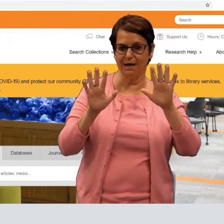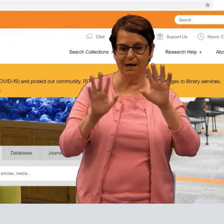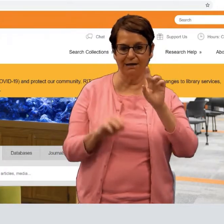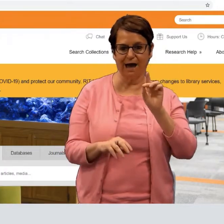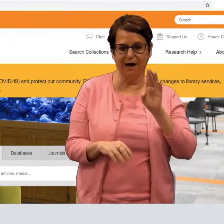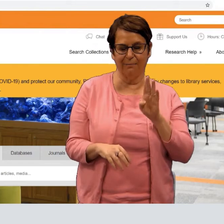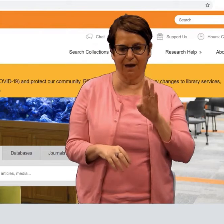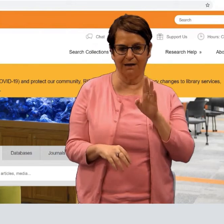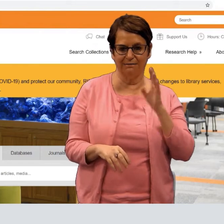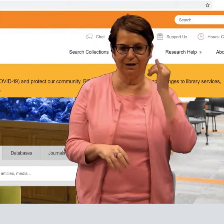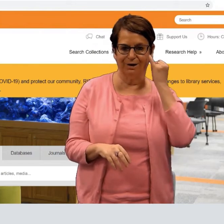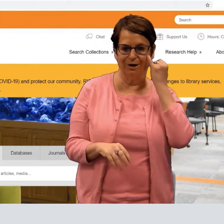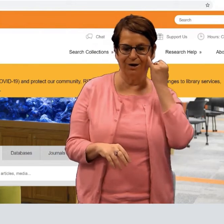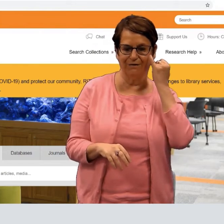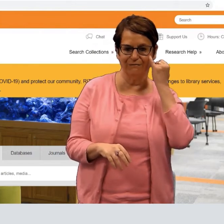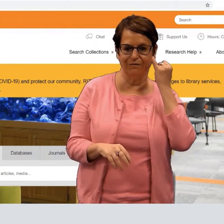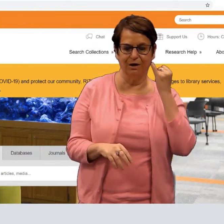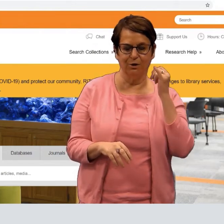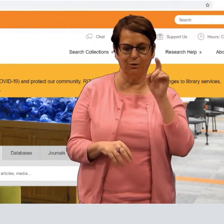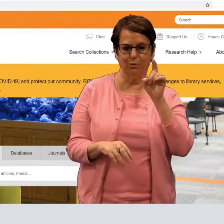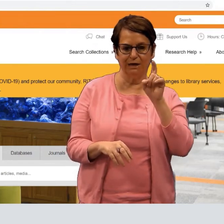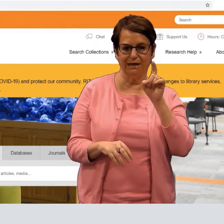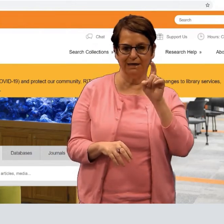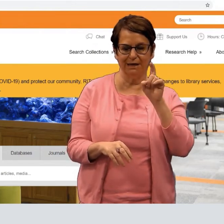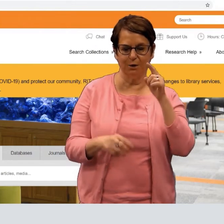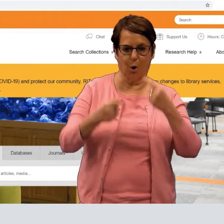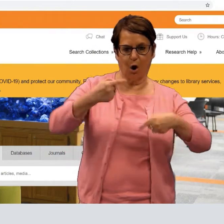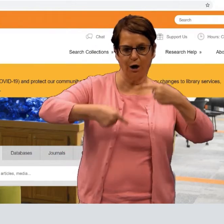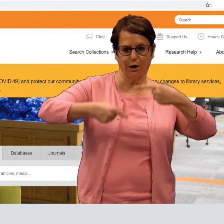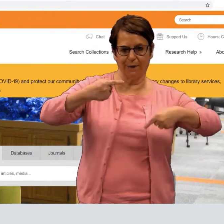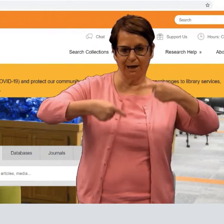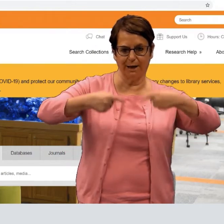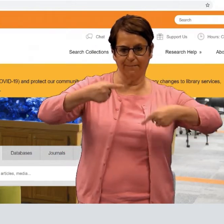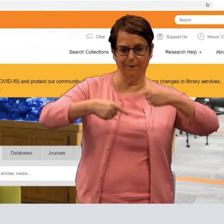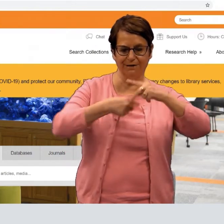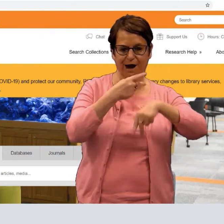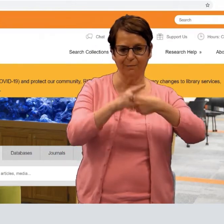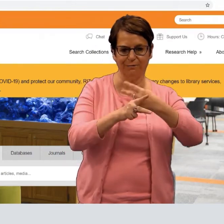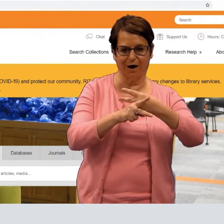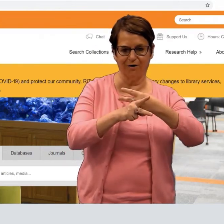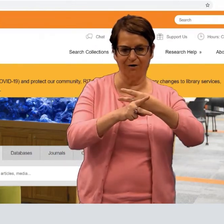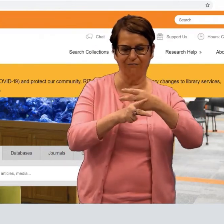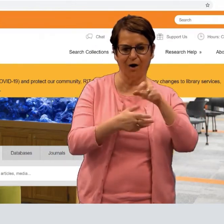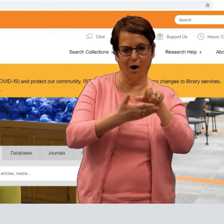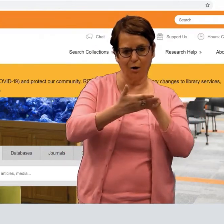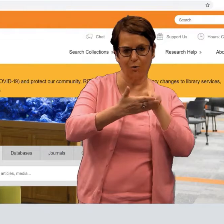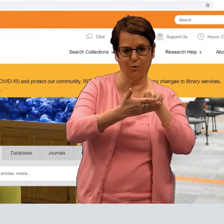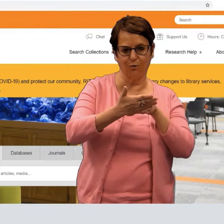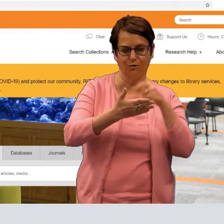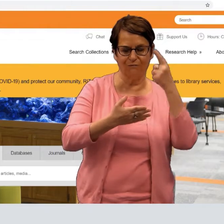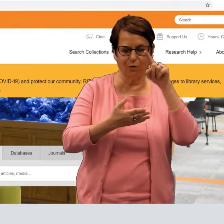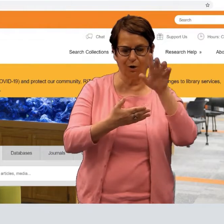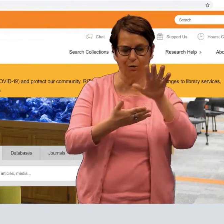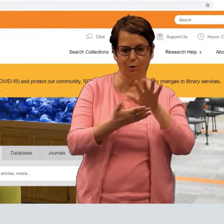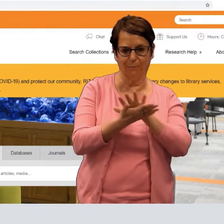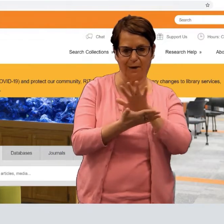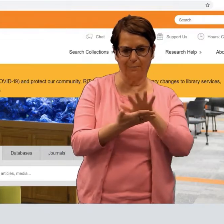It's a great database if you need argument types of articles